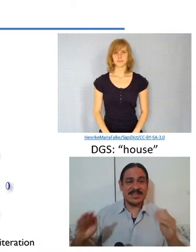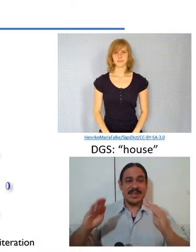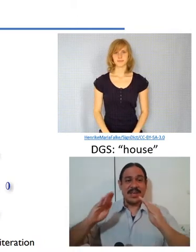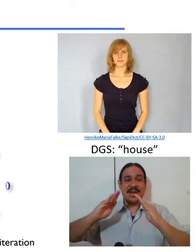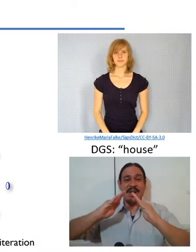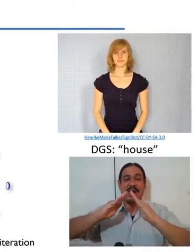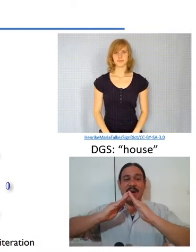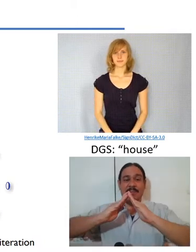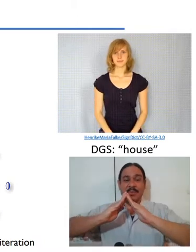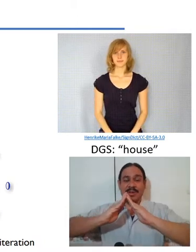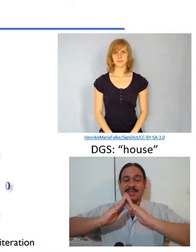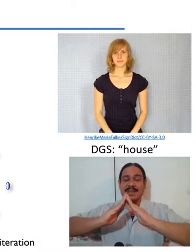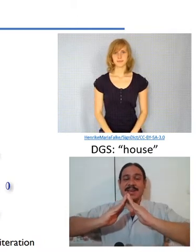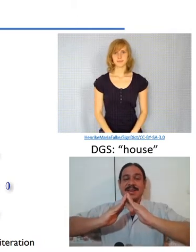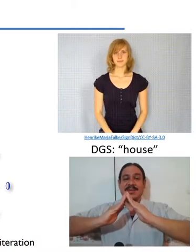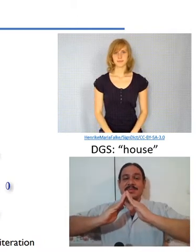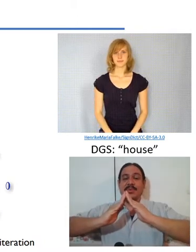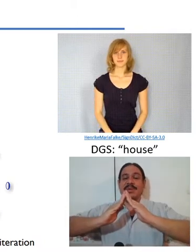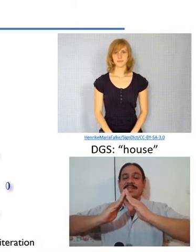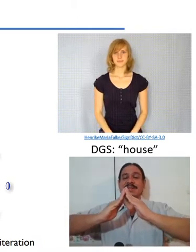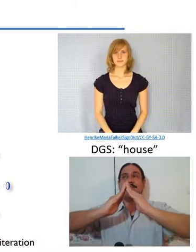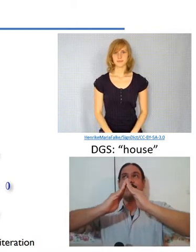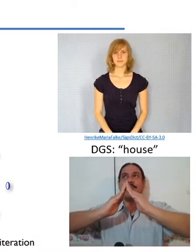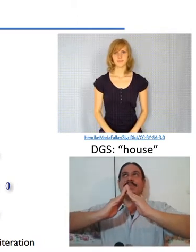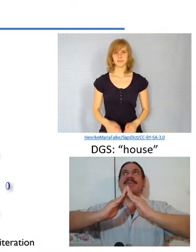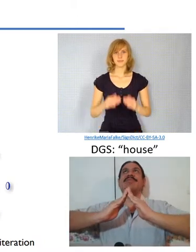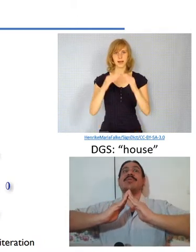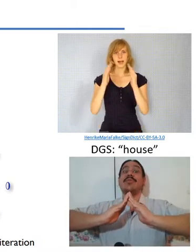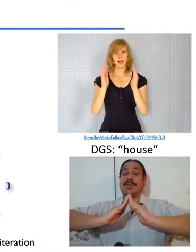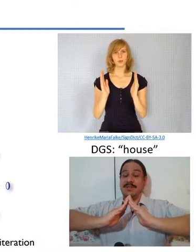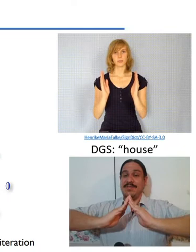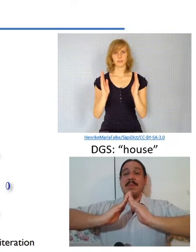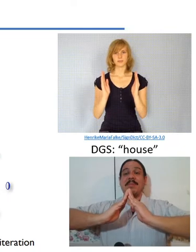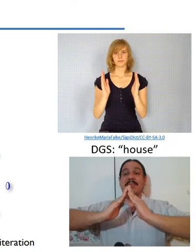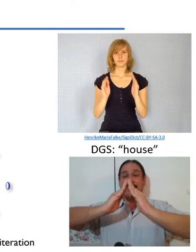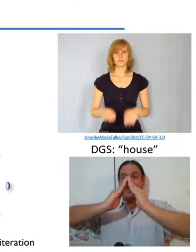one is the orientation of your palm as you can see here this